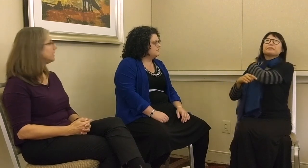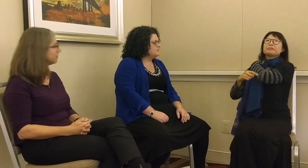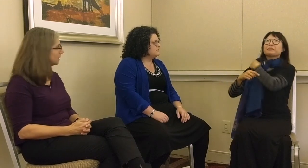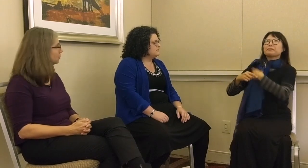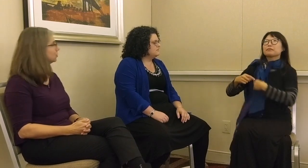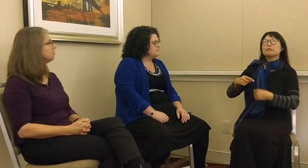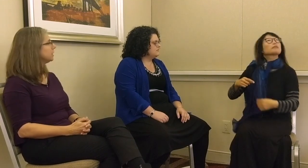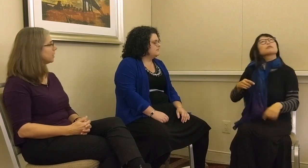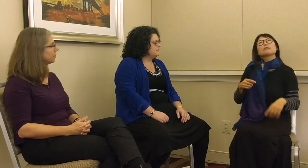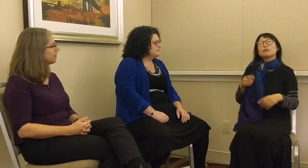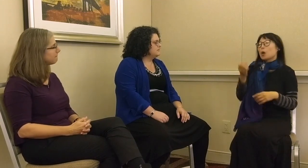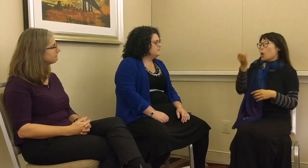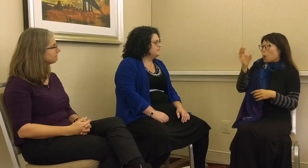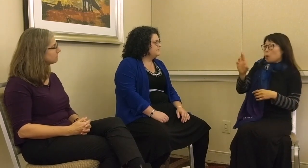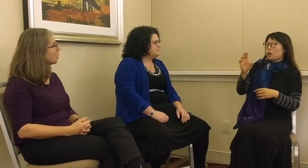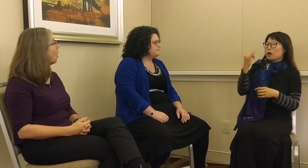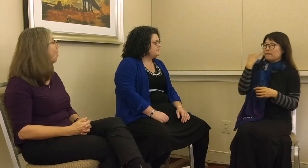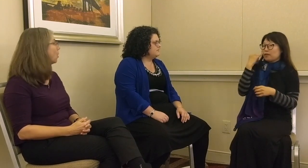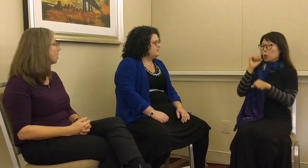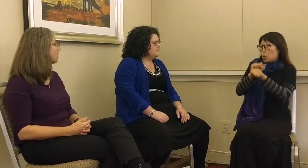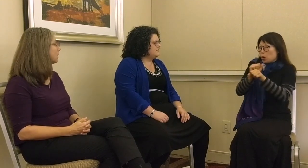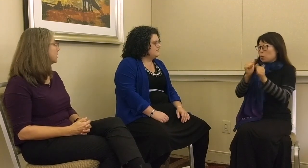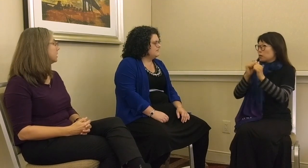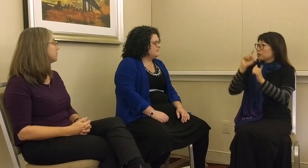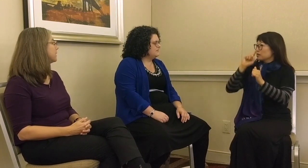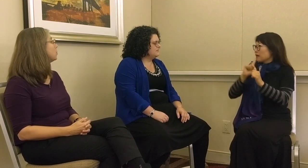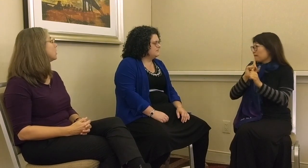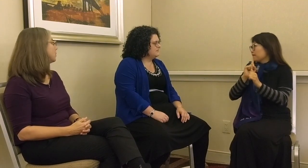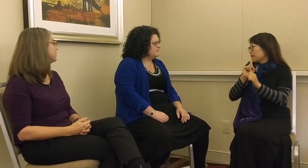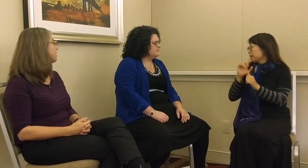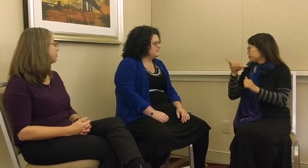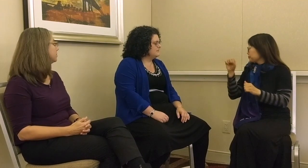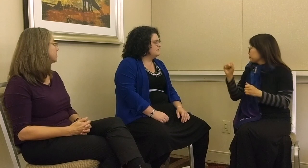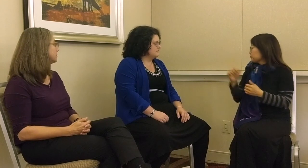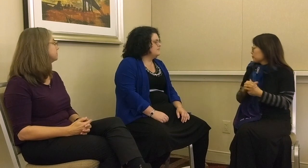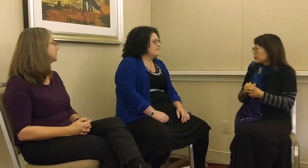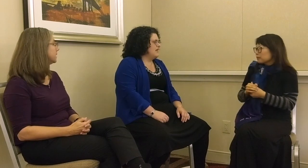they definitely do communicate with them – or if they work with deaf people.